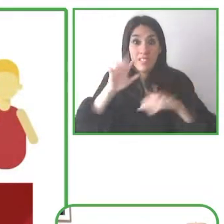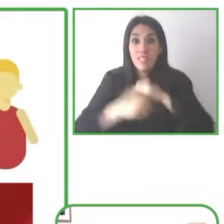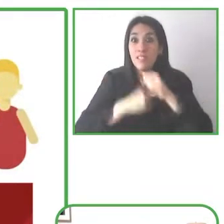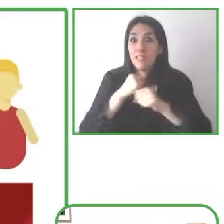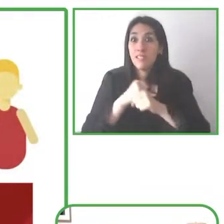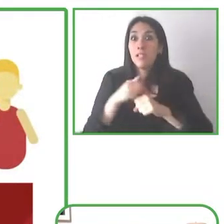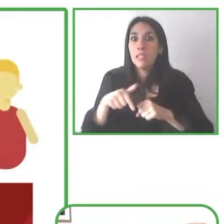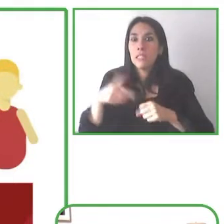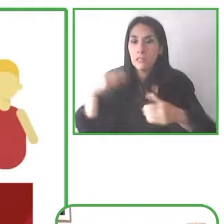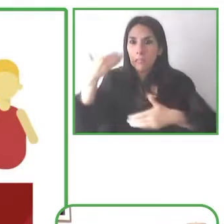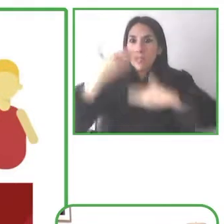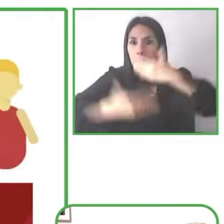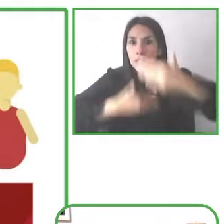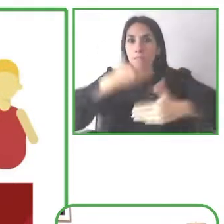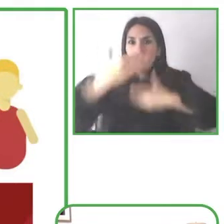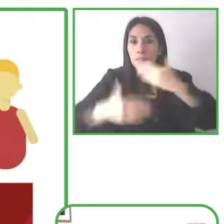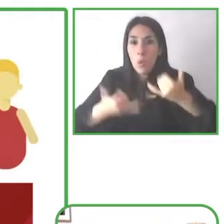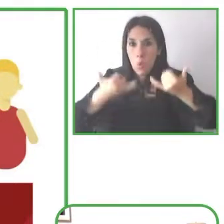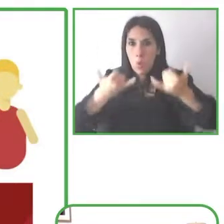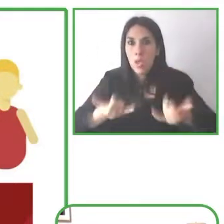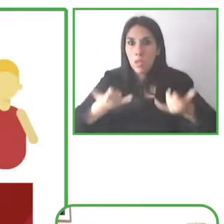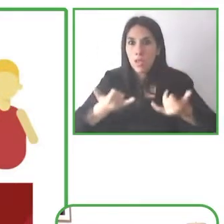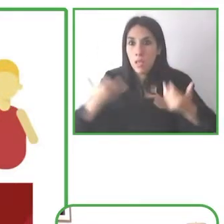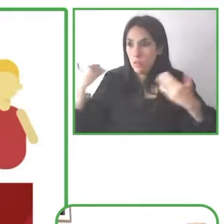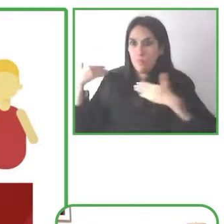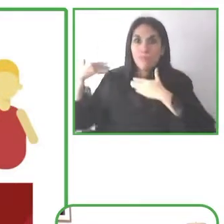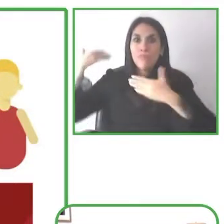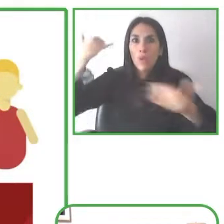to building technology we need to be building with